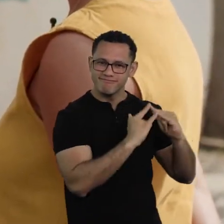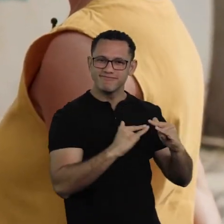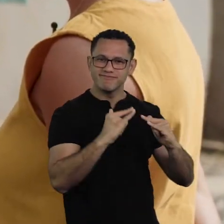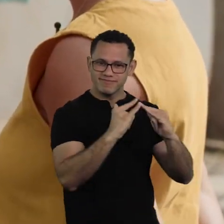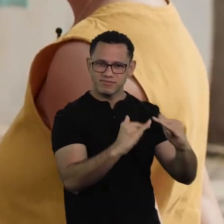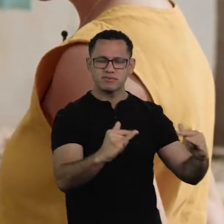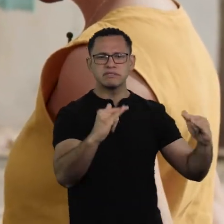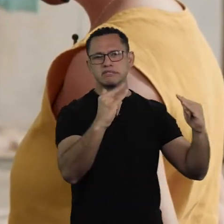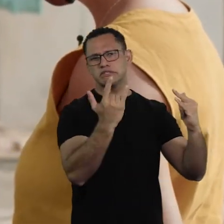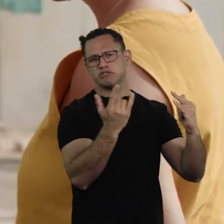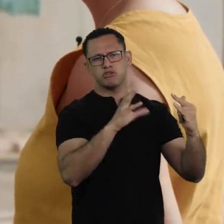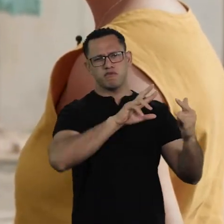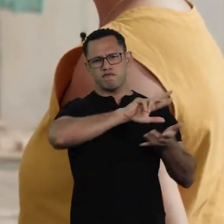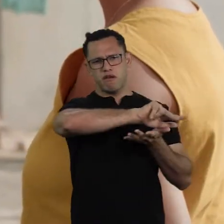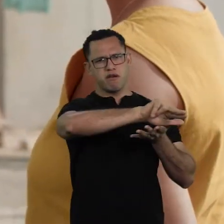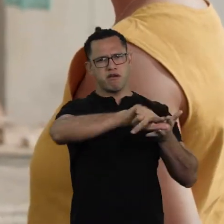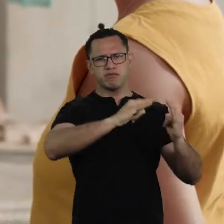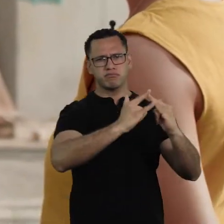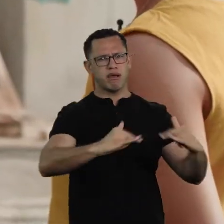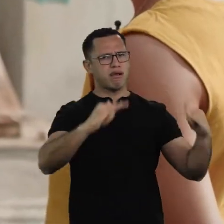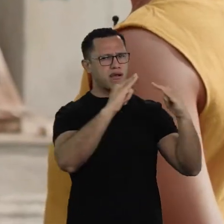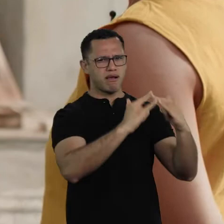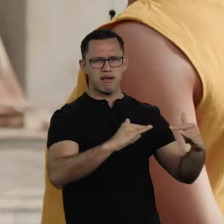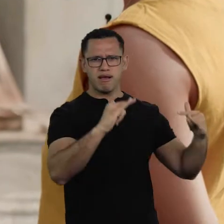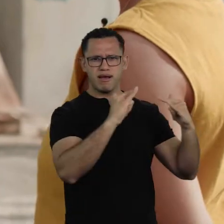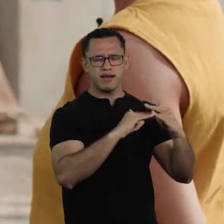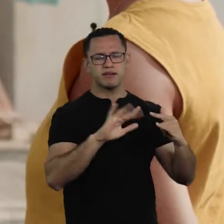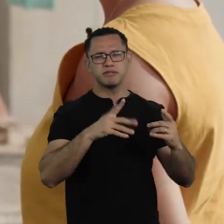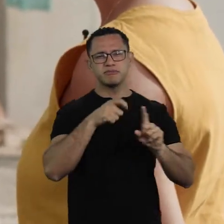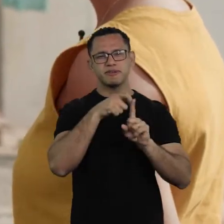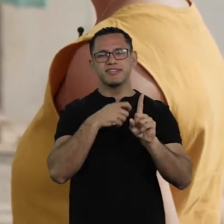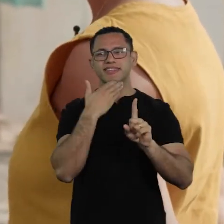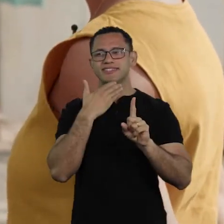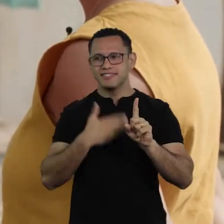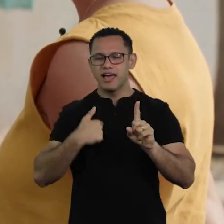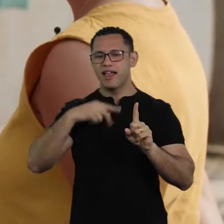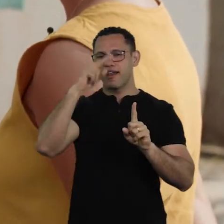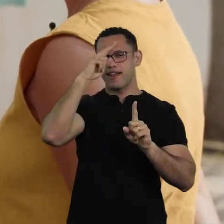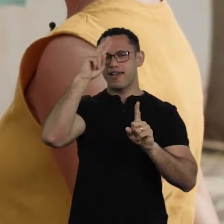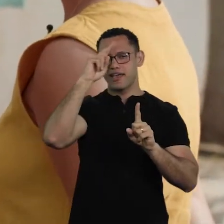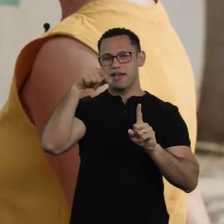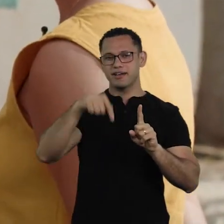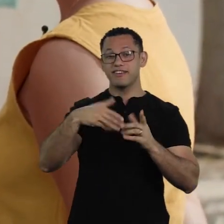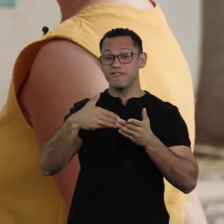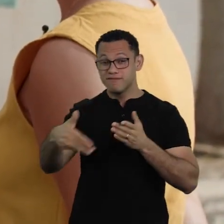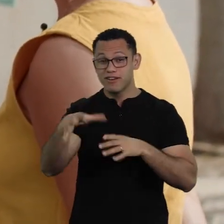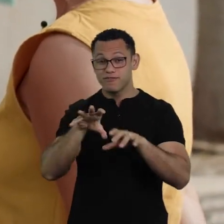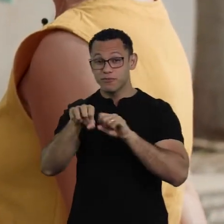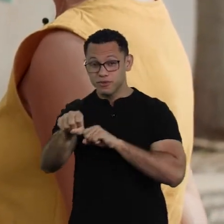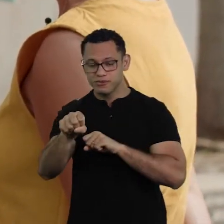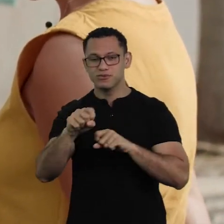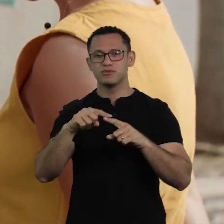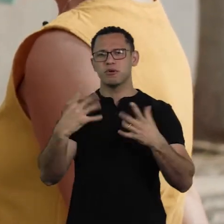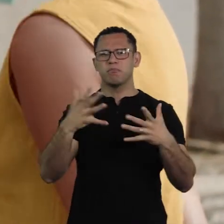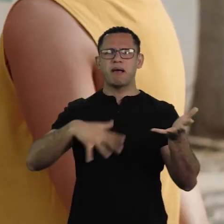So, there were tents around here. And it was December, we were having a graduation ceremony, it was a scandal for the society of São Paulo,